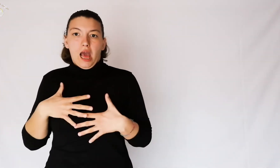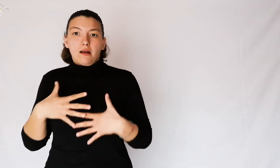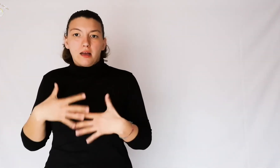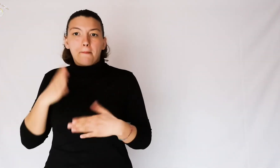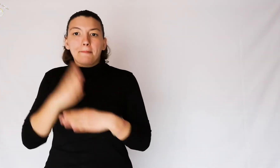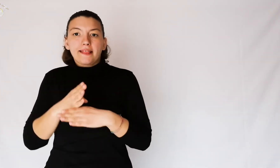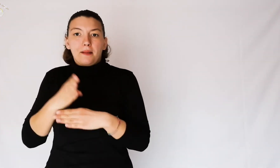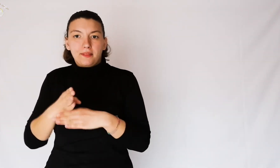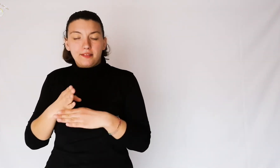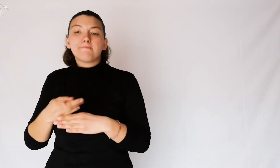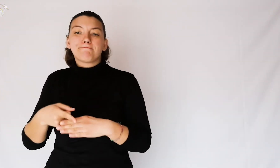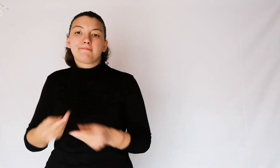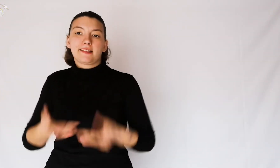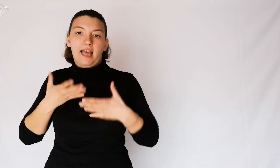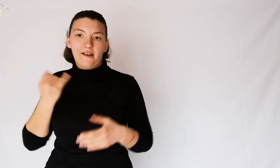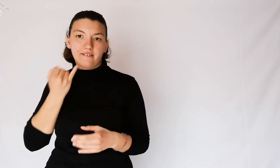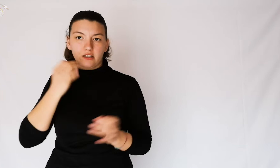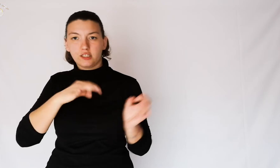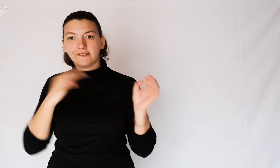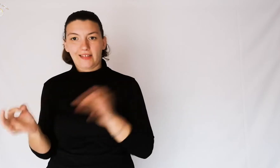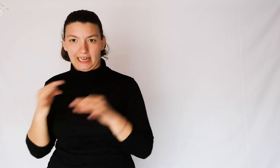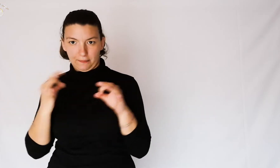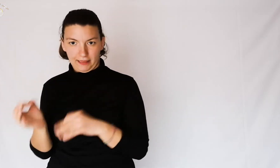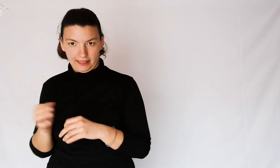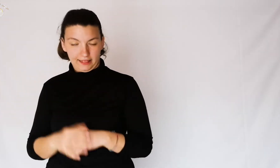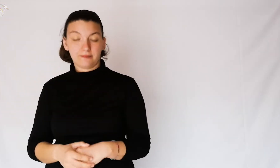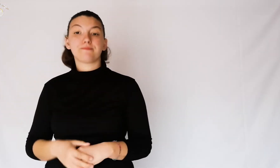This mid-breath easily caused fainting,